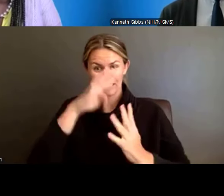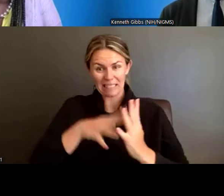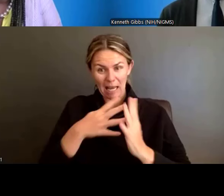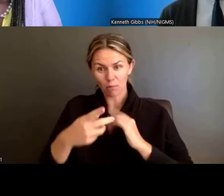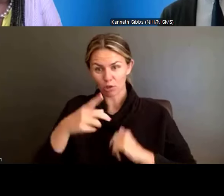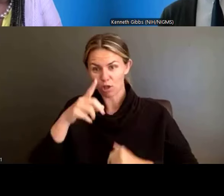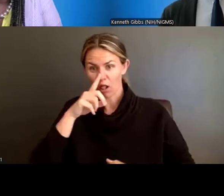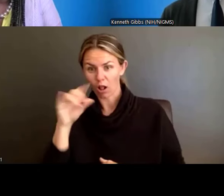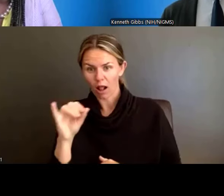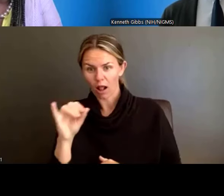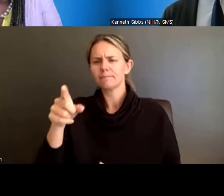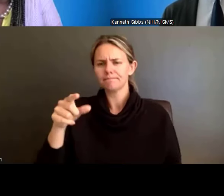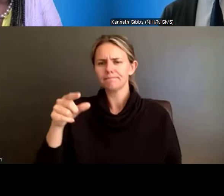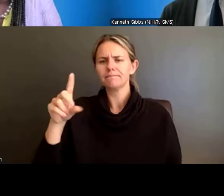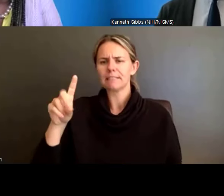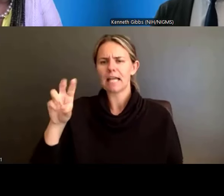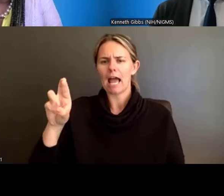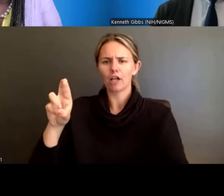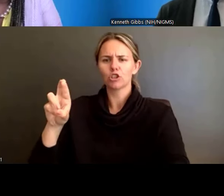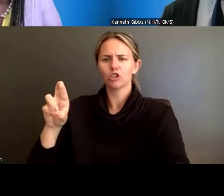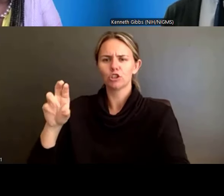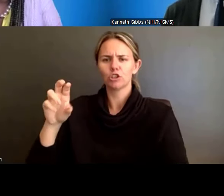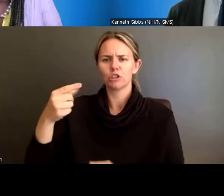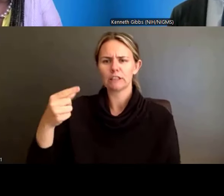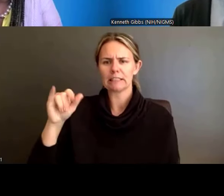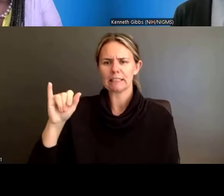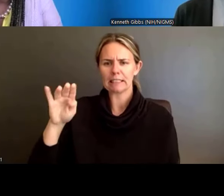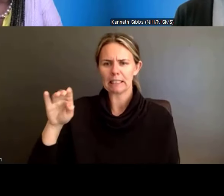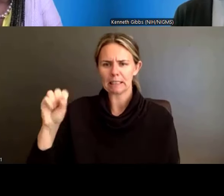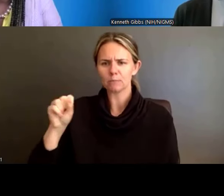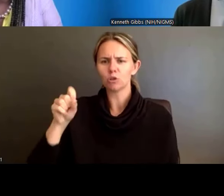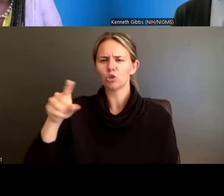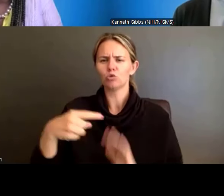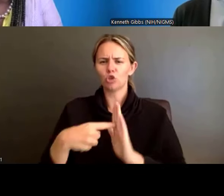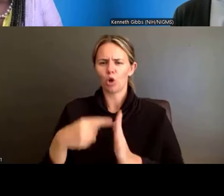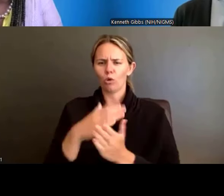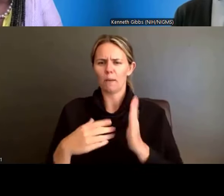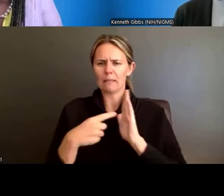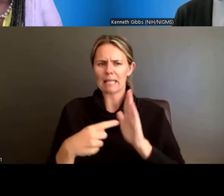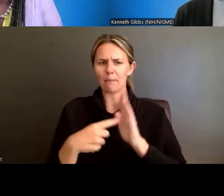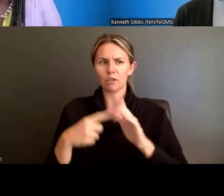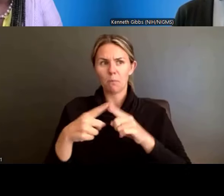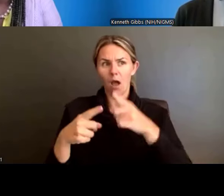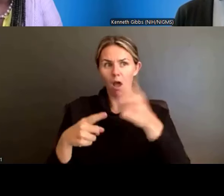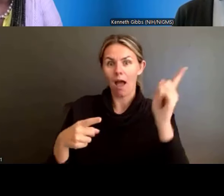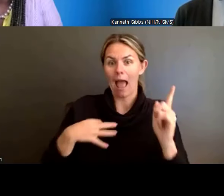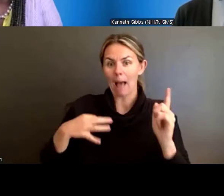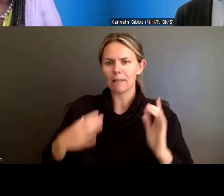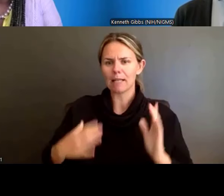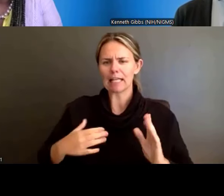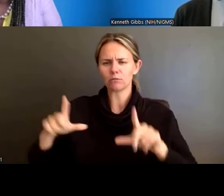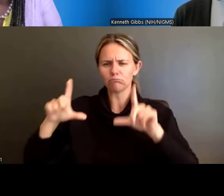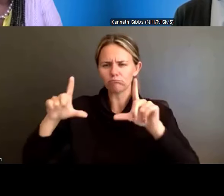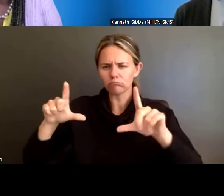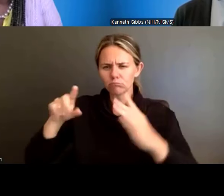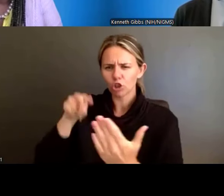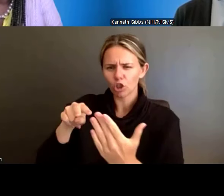For all of the tables, where will people be able to find the examples reflecting these changes? Dr. Kenneth Gibbs: Yes.